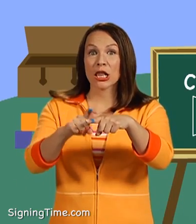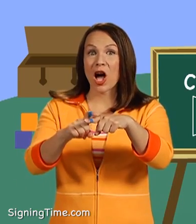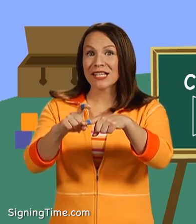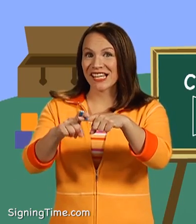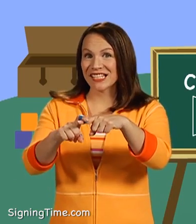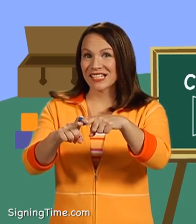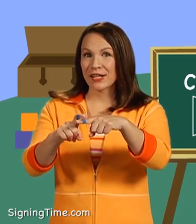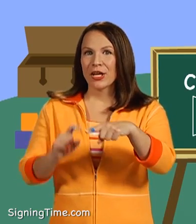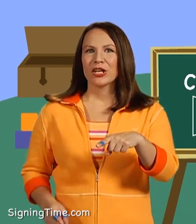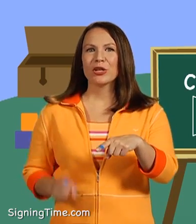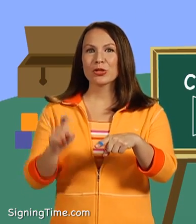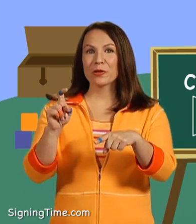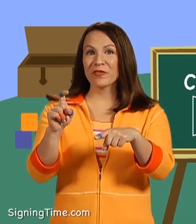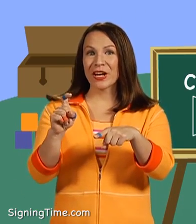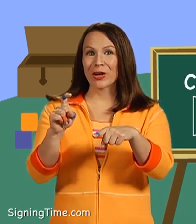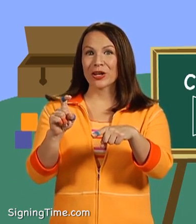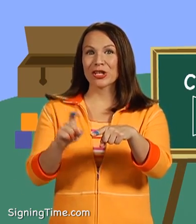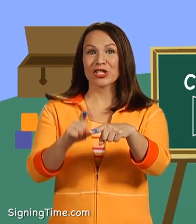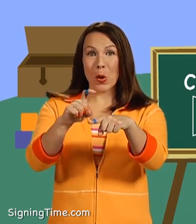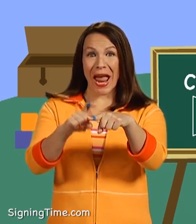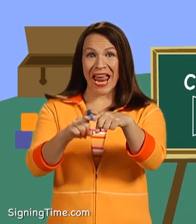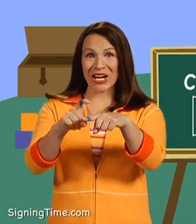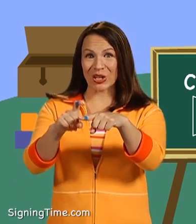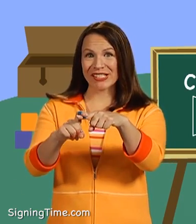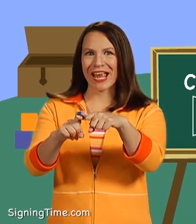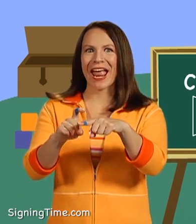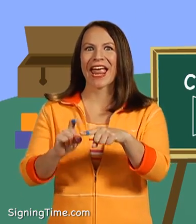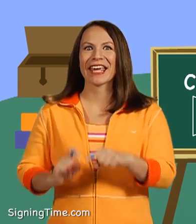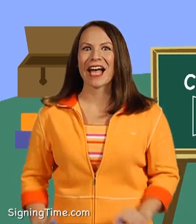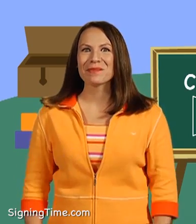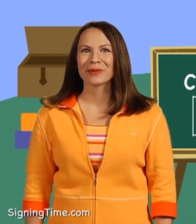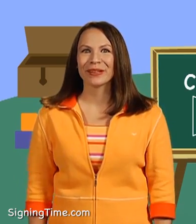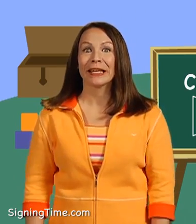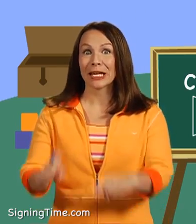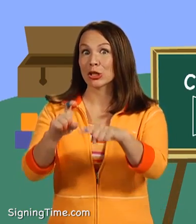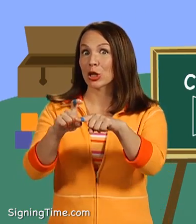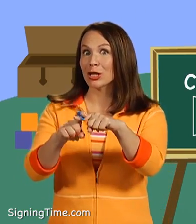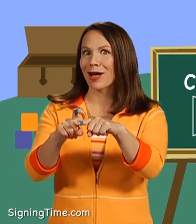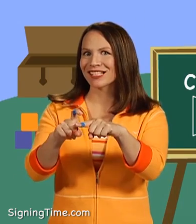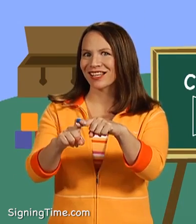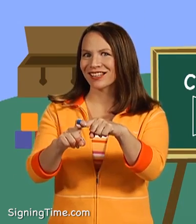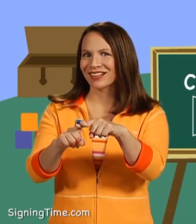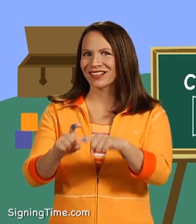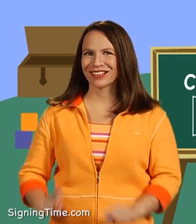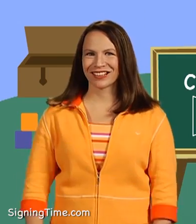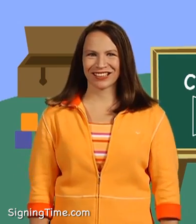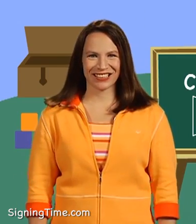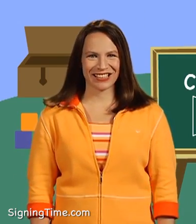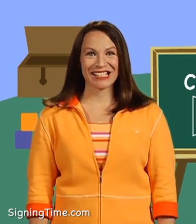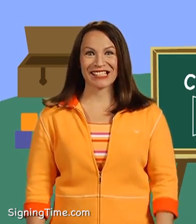Closet. Use your finger to show hangers hanging up in your closet.